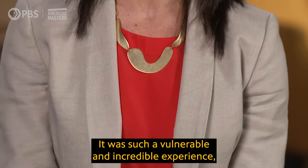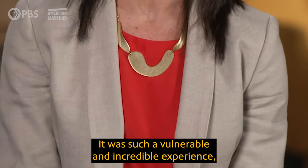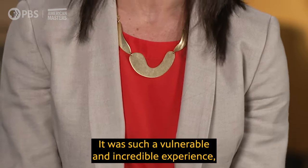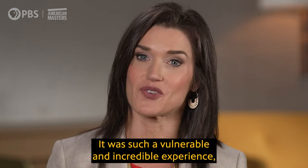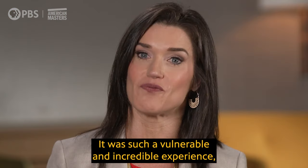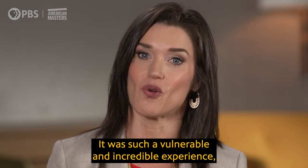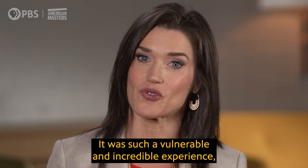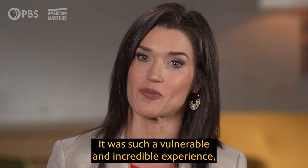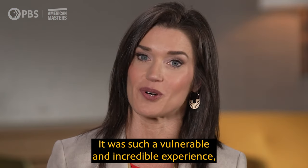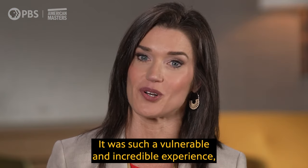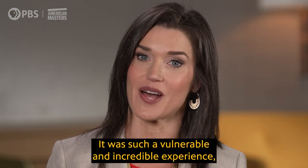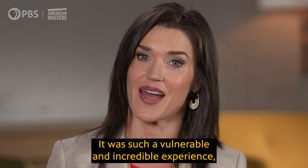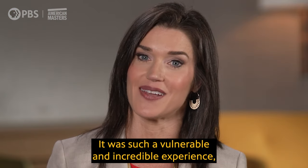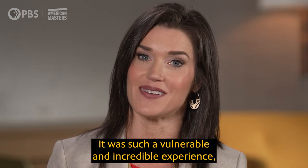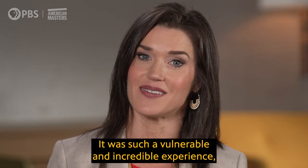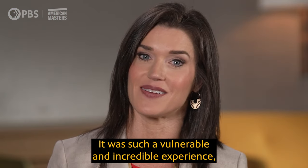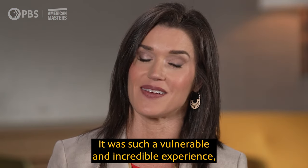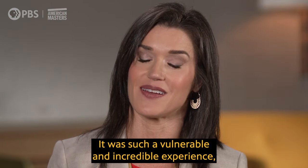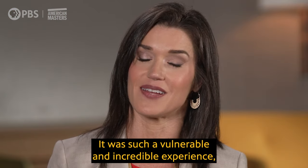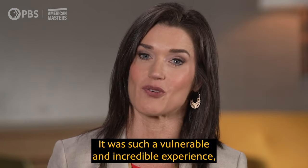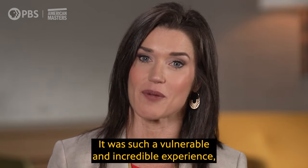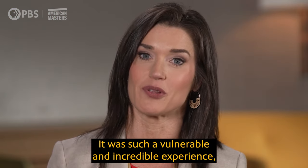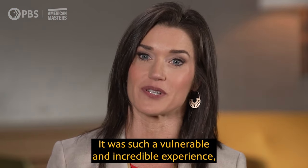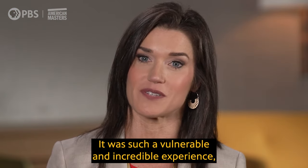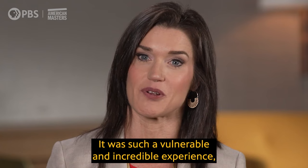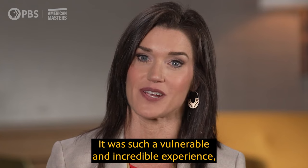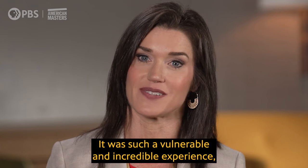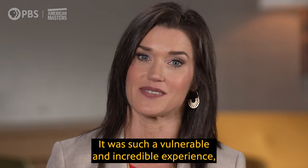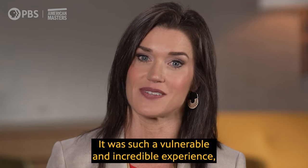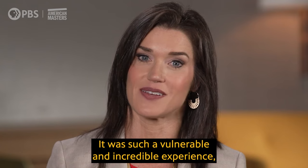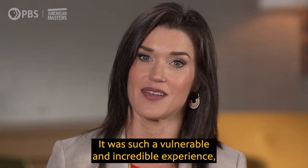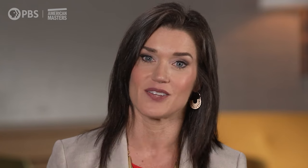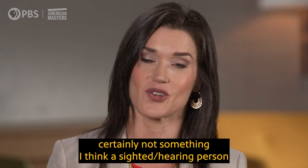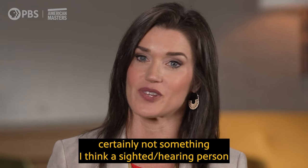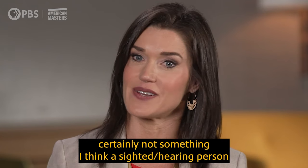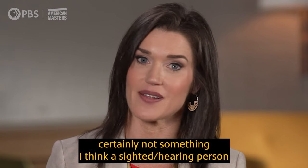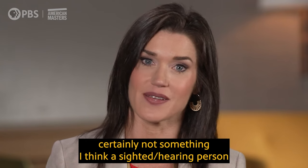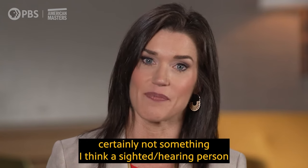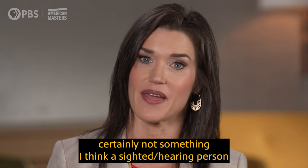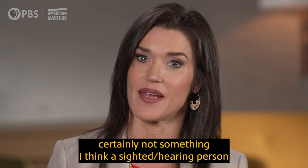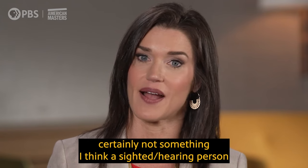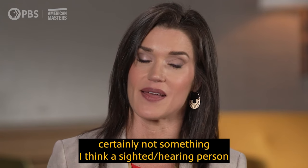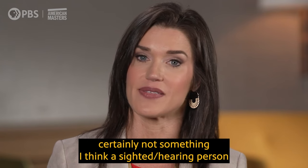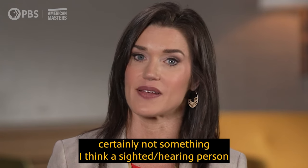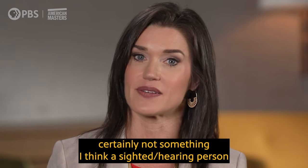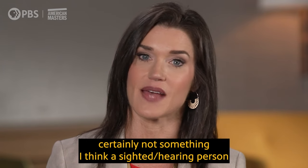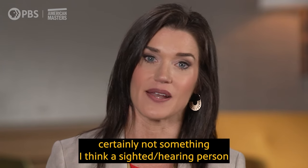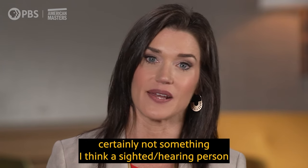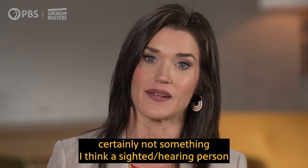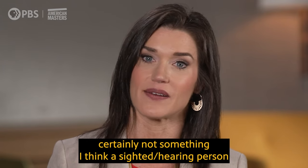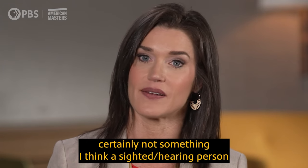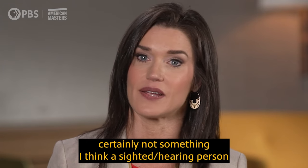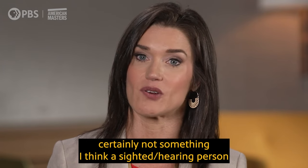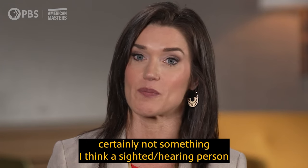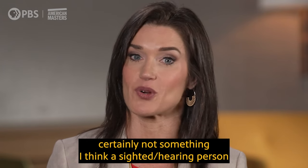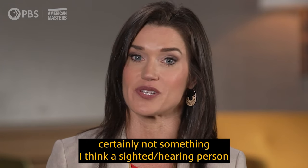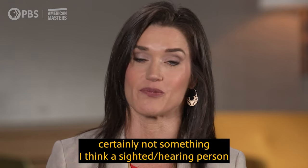It was such a vulnerable and incredible experience, certainly not something I think a sighted/hearing person